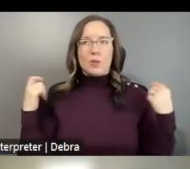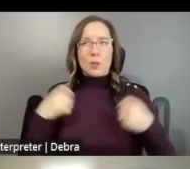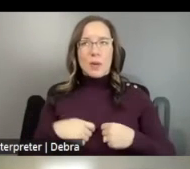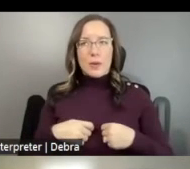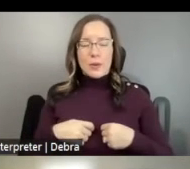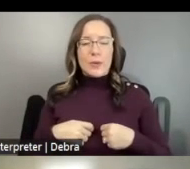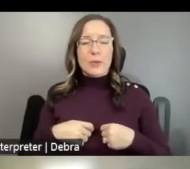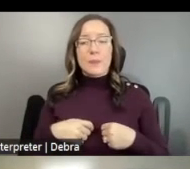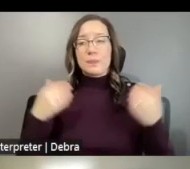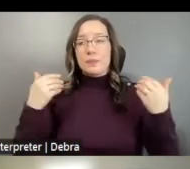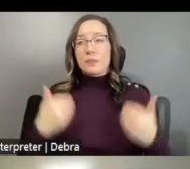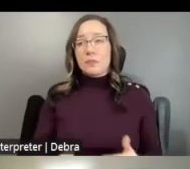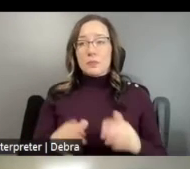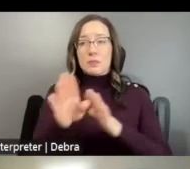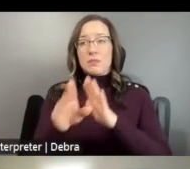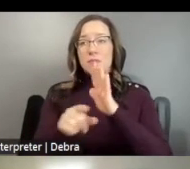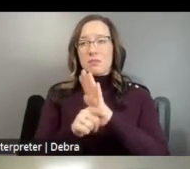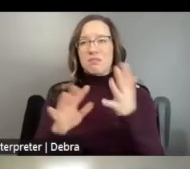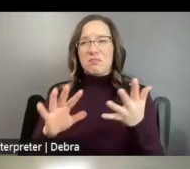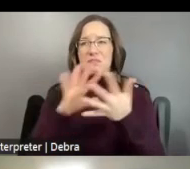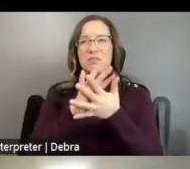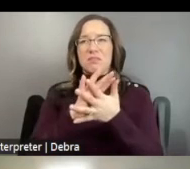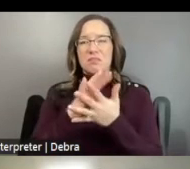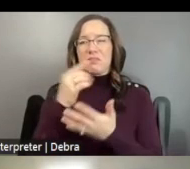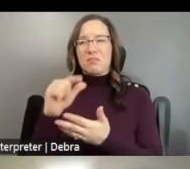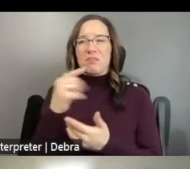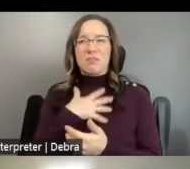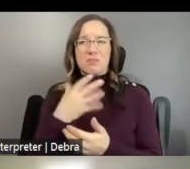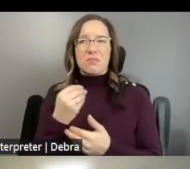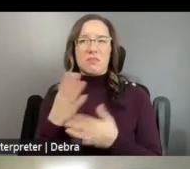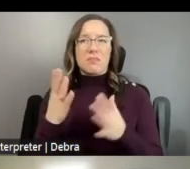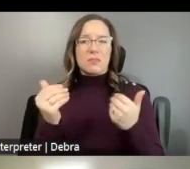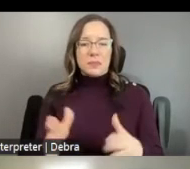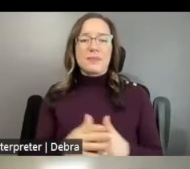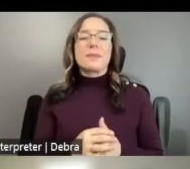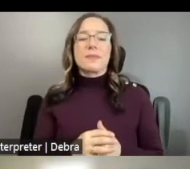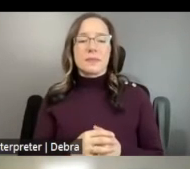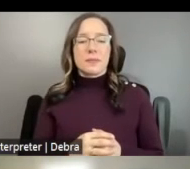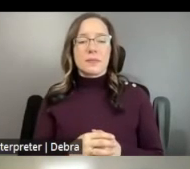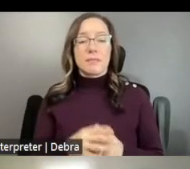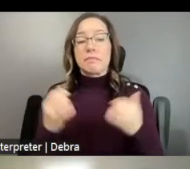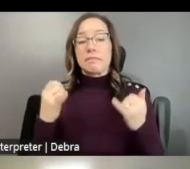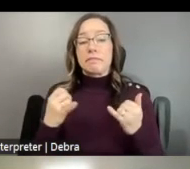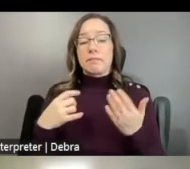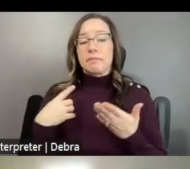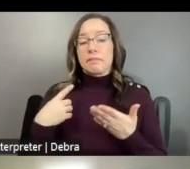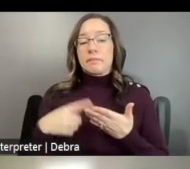AM SEATED AND MY BACKGROUND IS A BLURRED GRAY AND WHITE ROOM. WE'LL NOW TALK SPECIFICALLY ABOUT THE